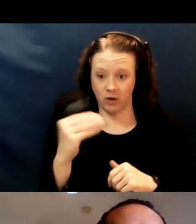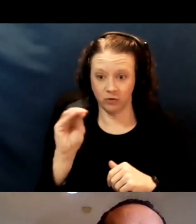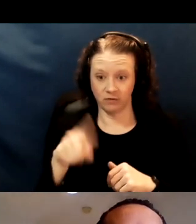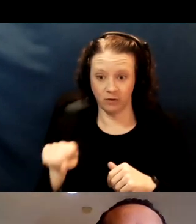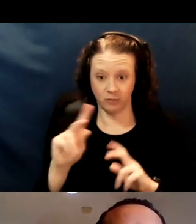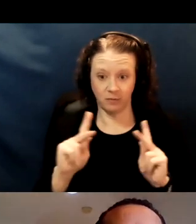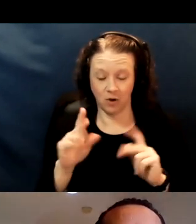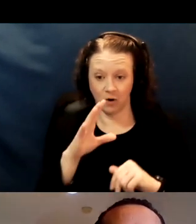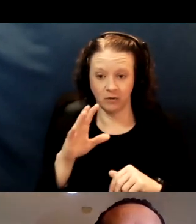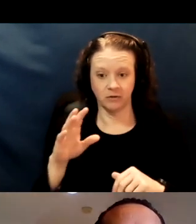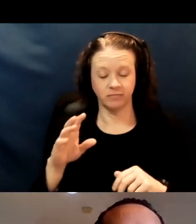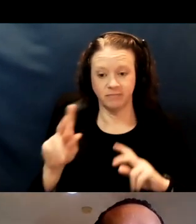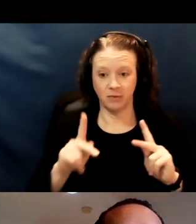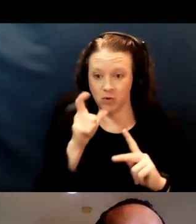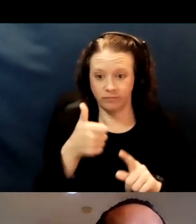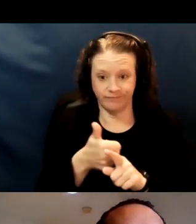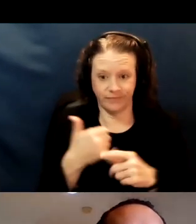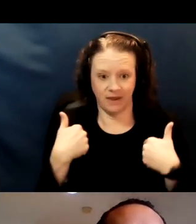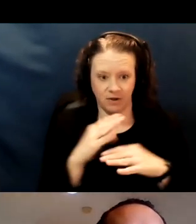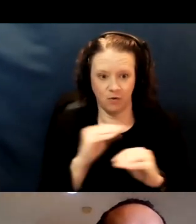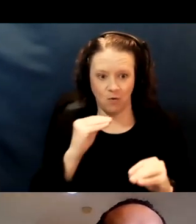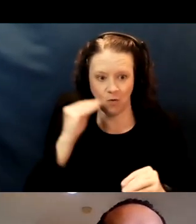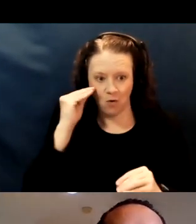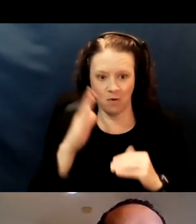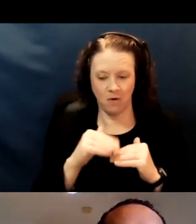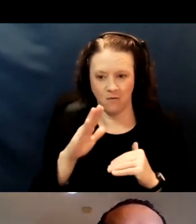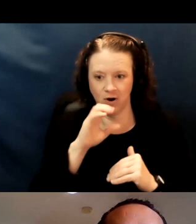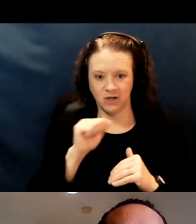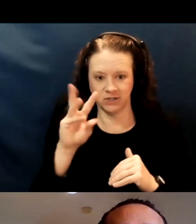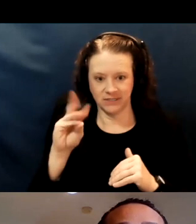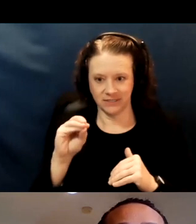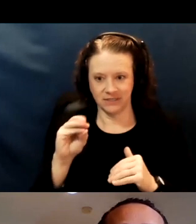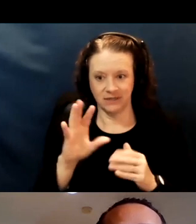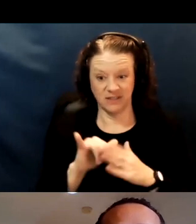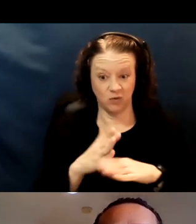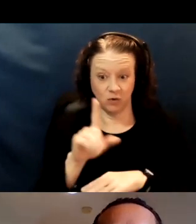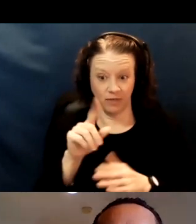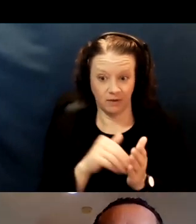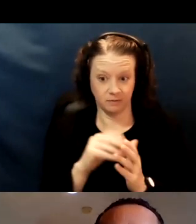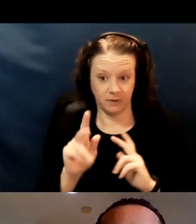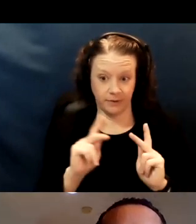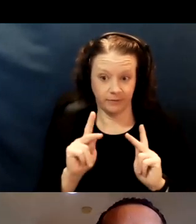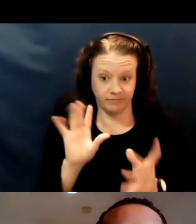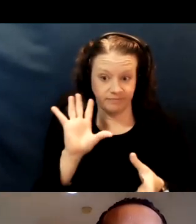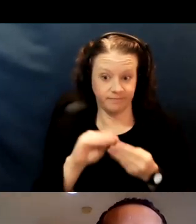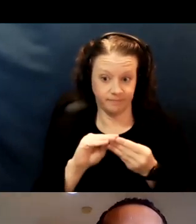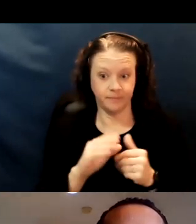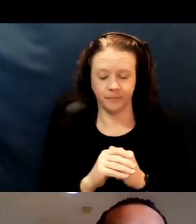And that number is over 1000. So when we think about serving the population of elders,